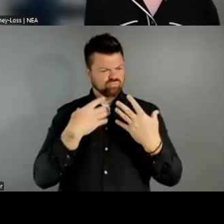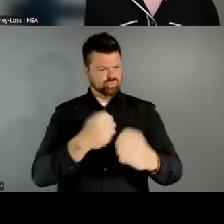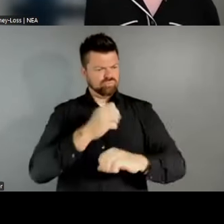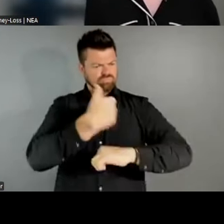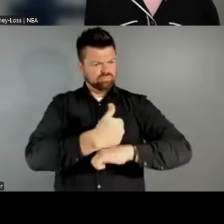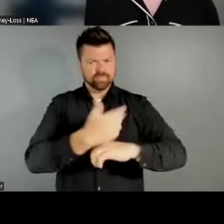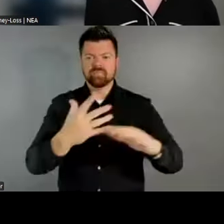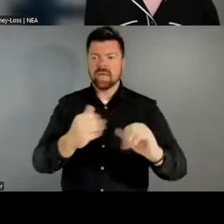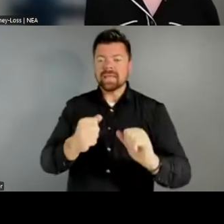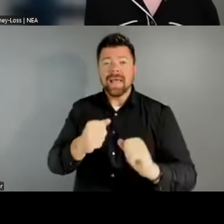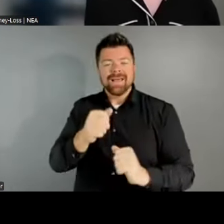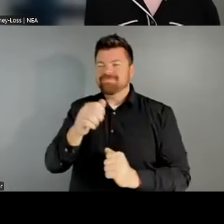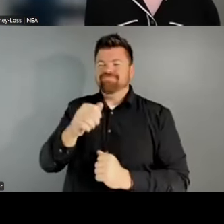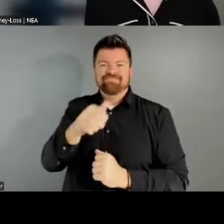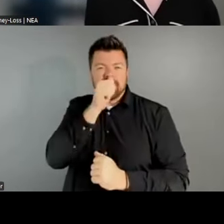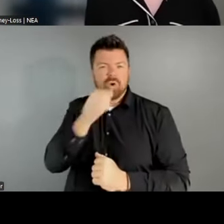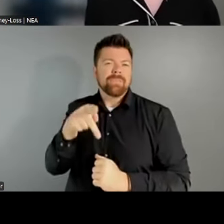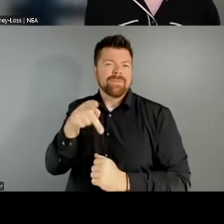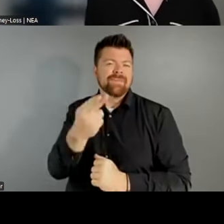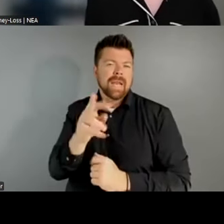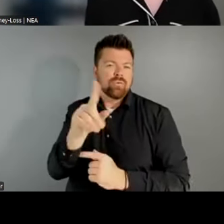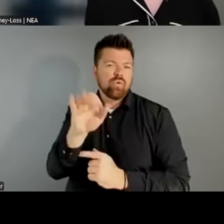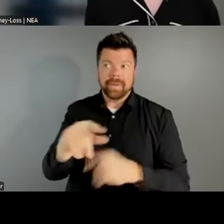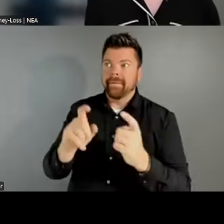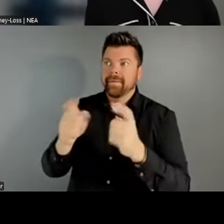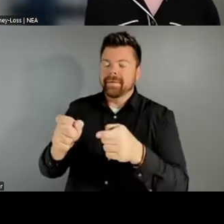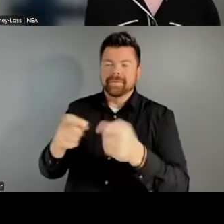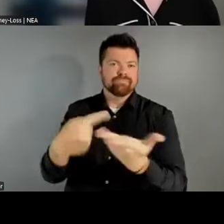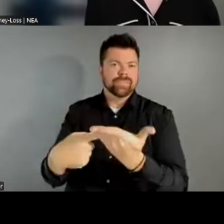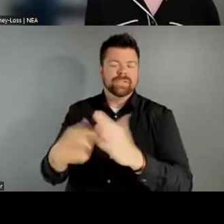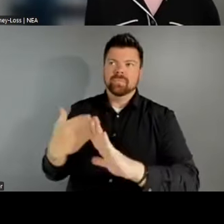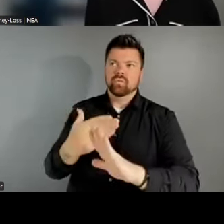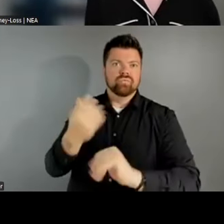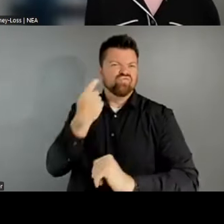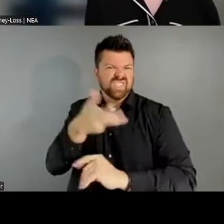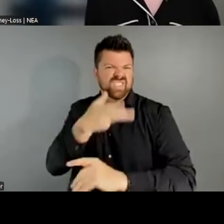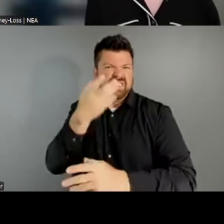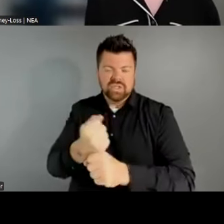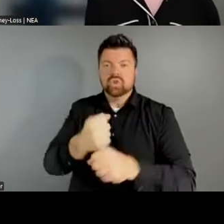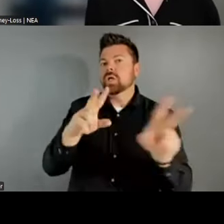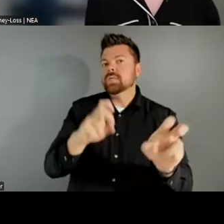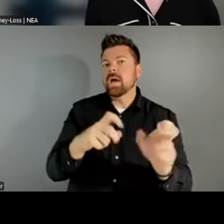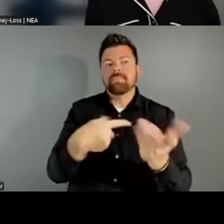private philanthropy has been talking about in recent years. And finally, local arts agencies